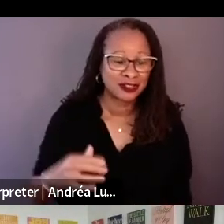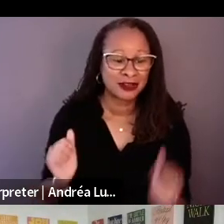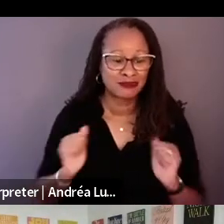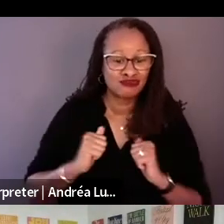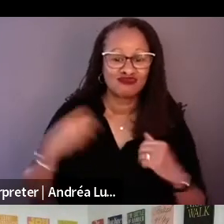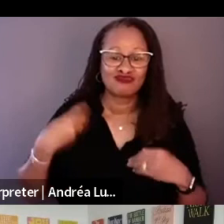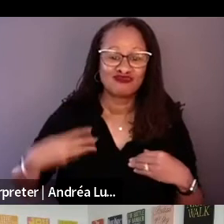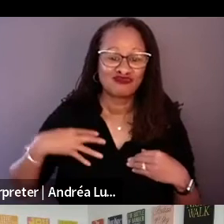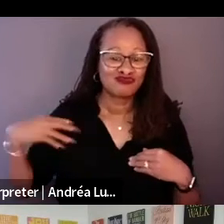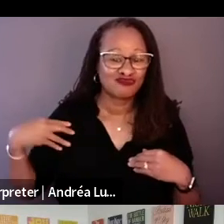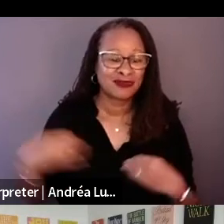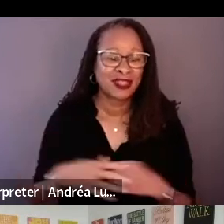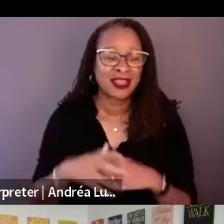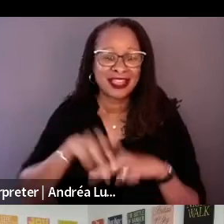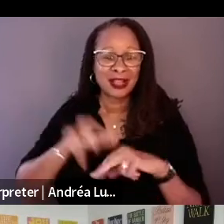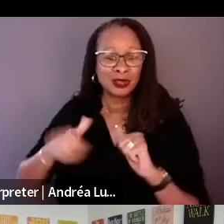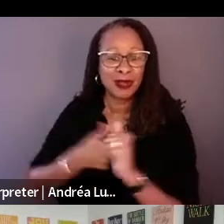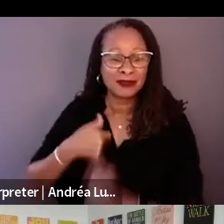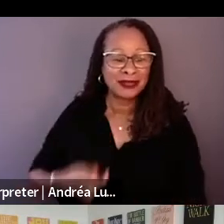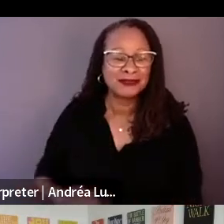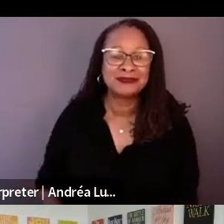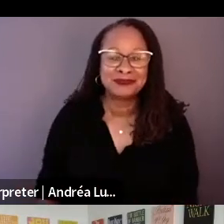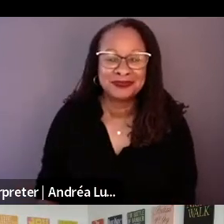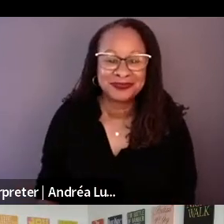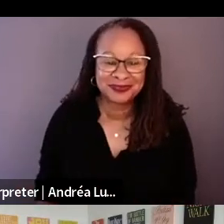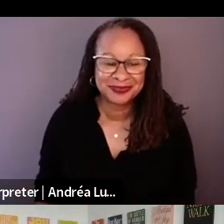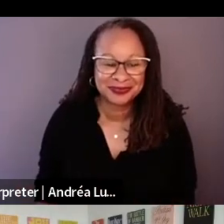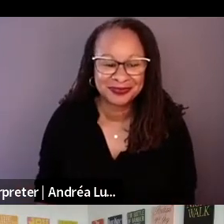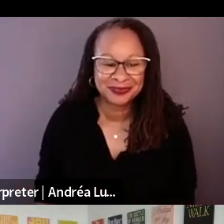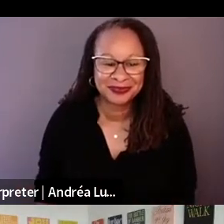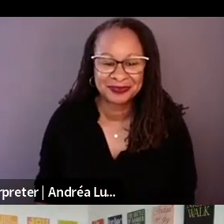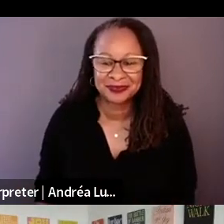I am Johnny Galvin.